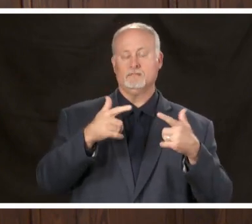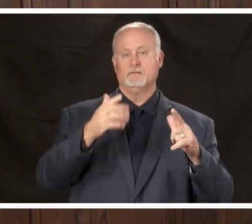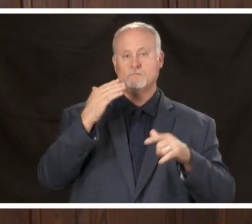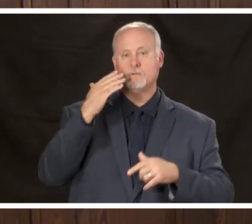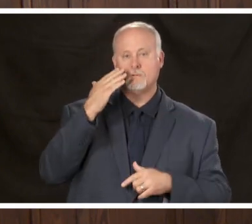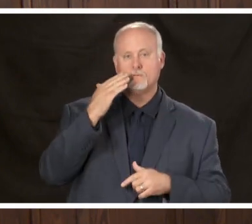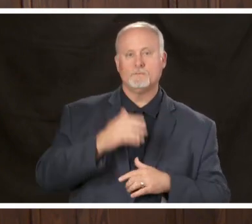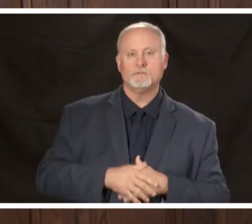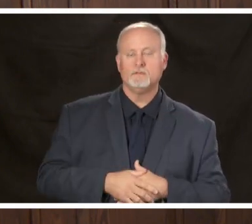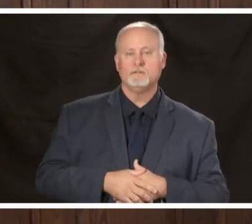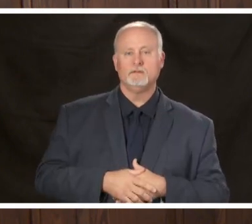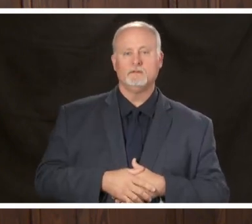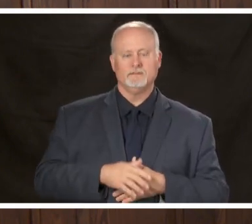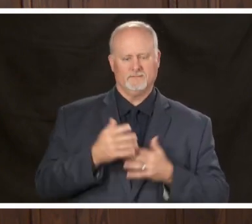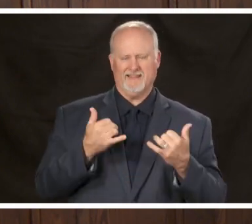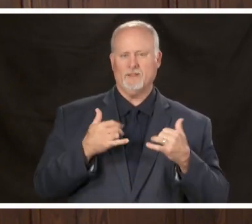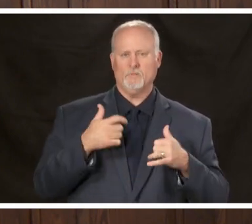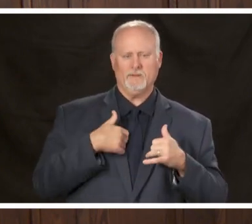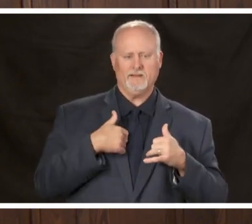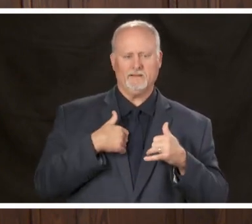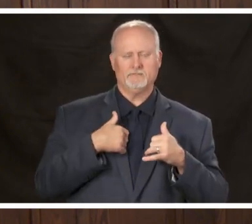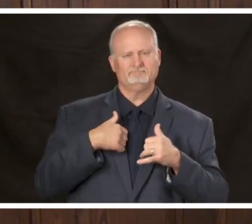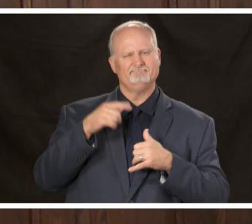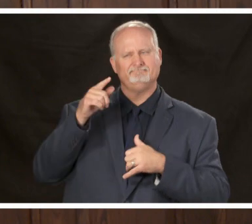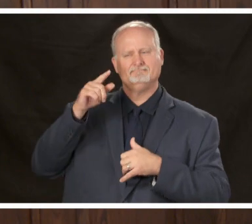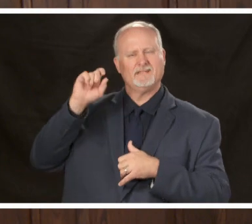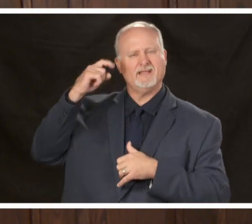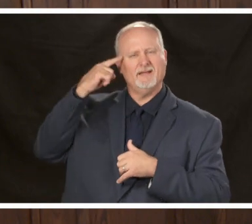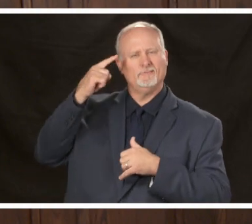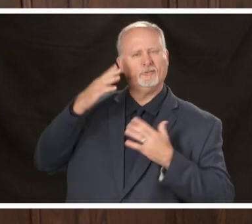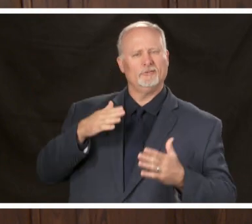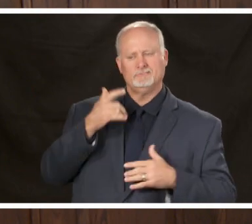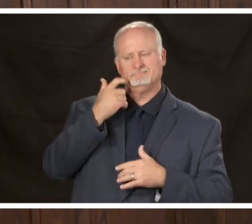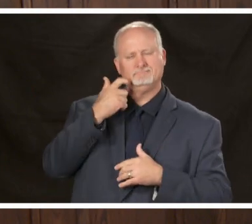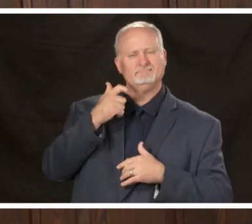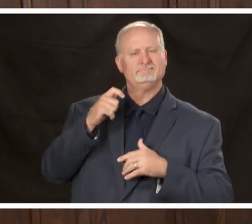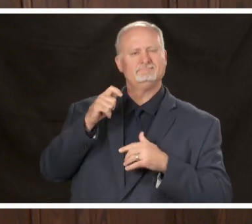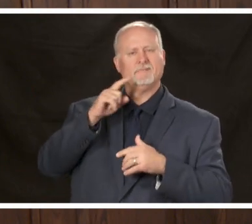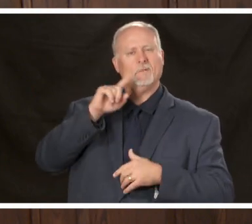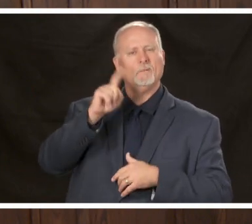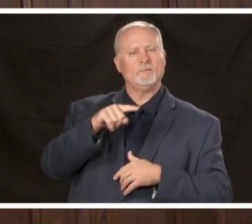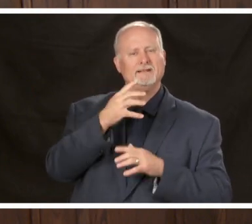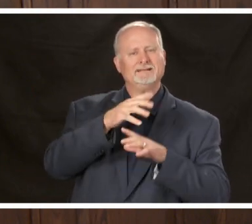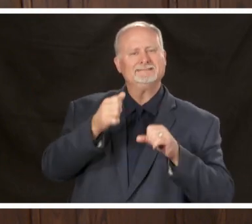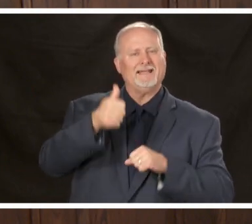we transition to governor kay Ivey's safer at home order which went into effect at